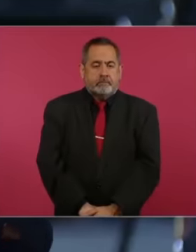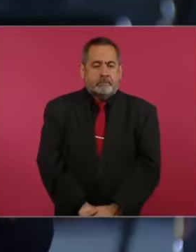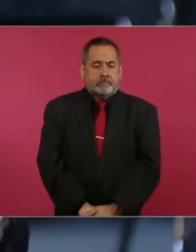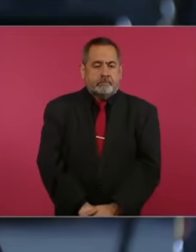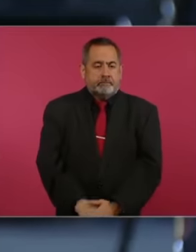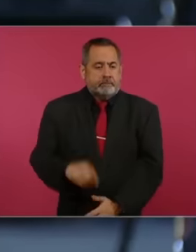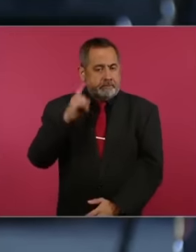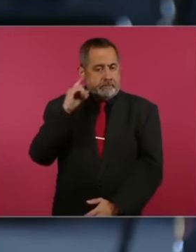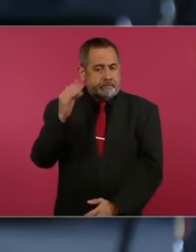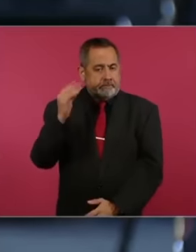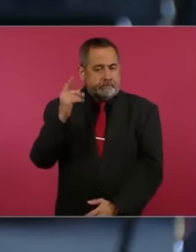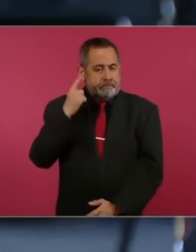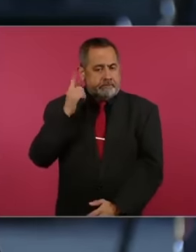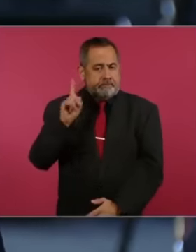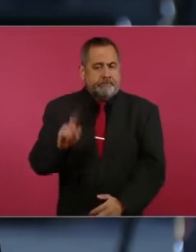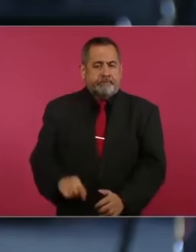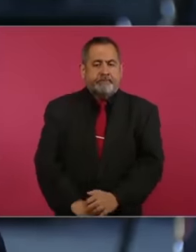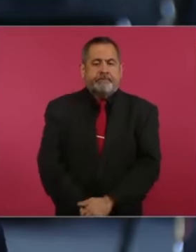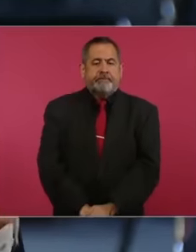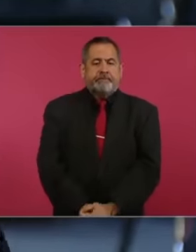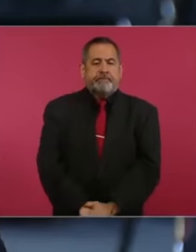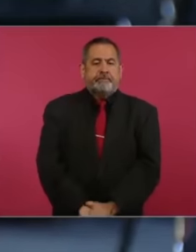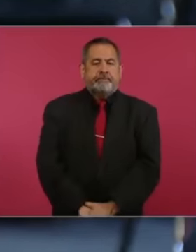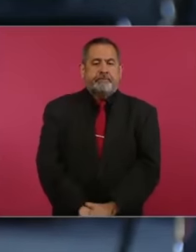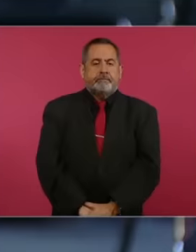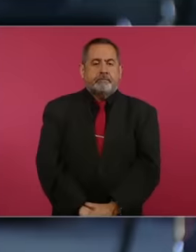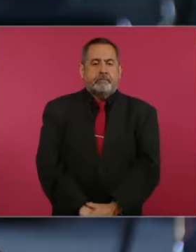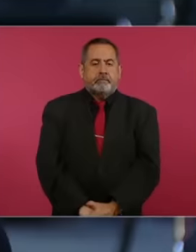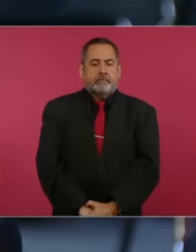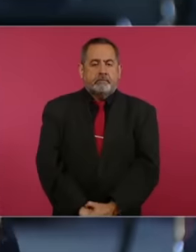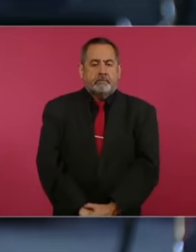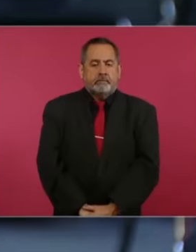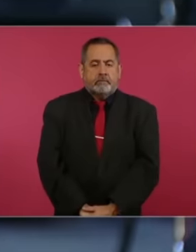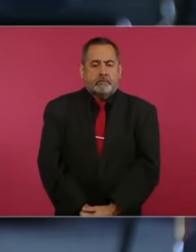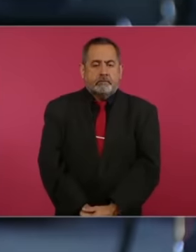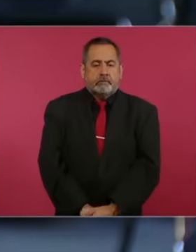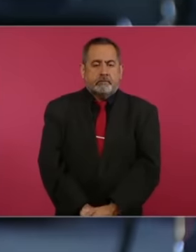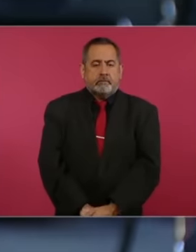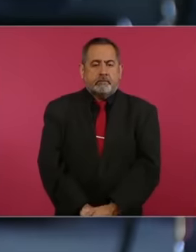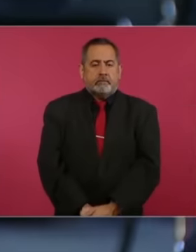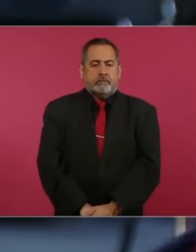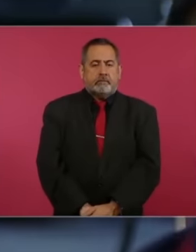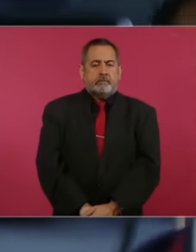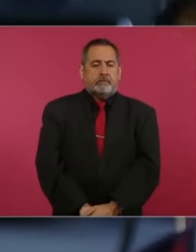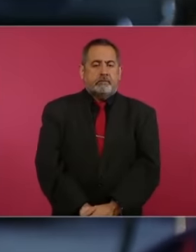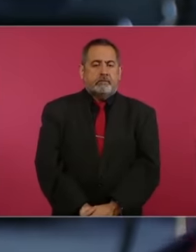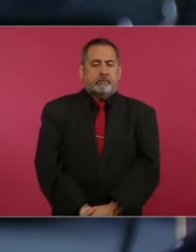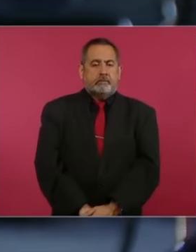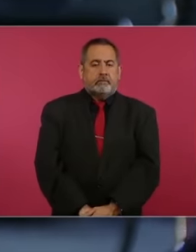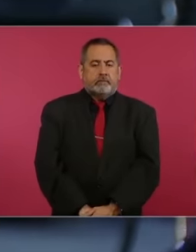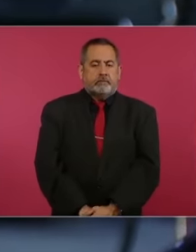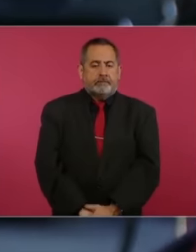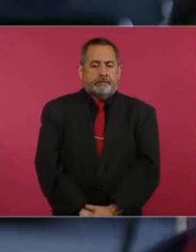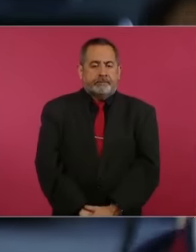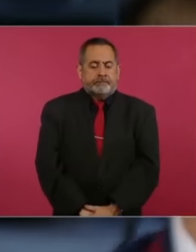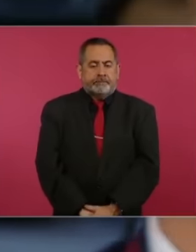the members of this court must resolve must be resolved by the three magistrates so that it is also known